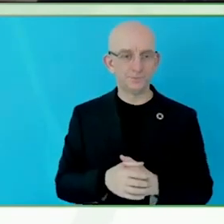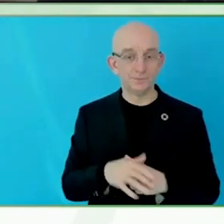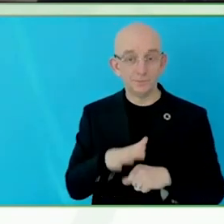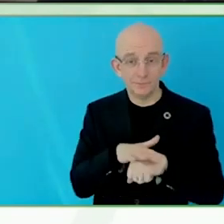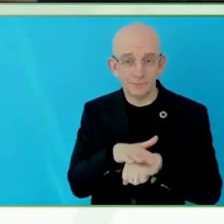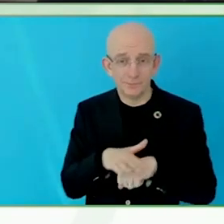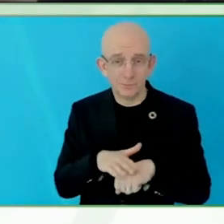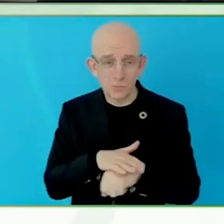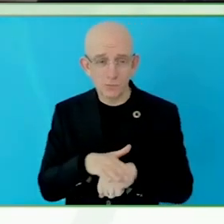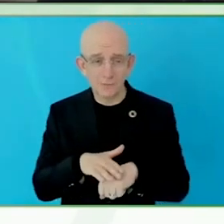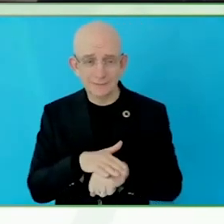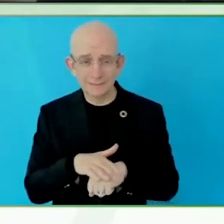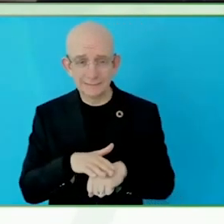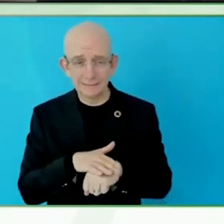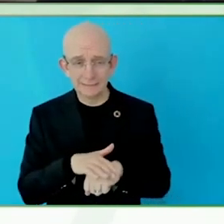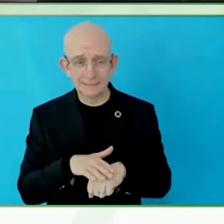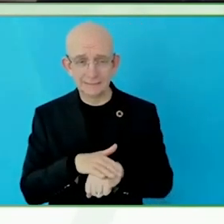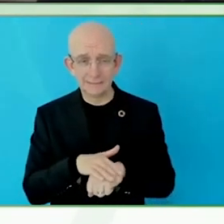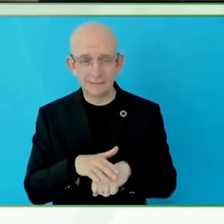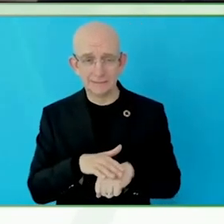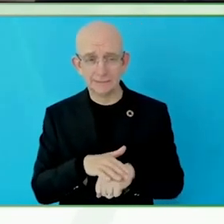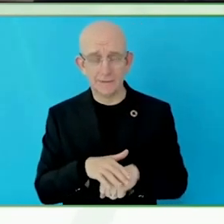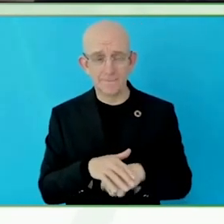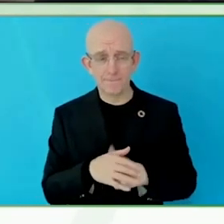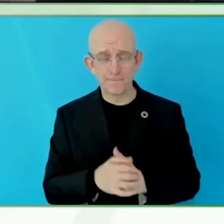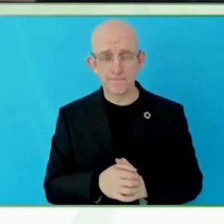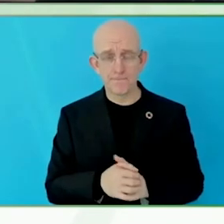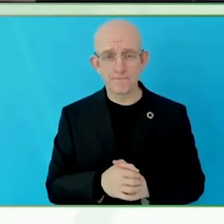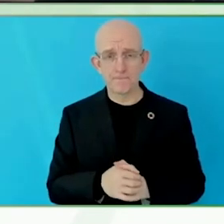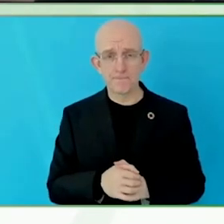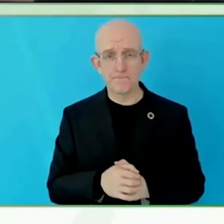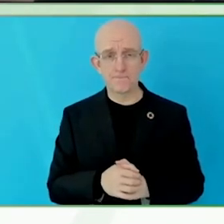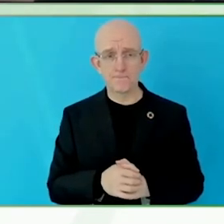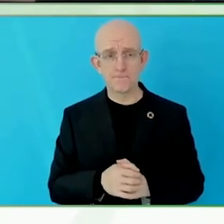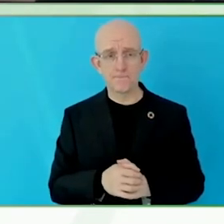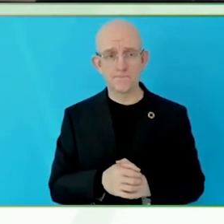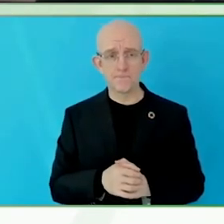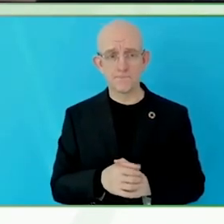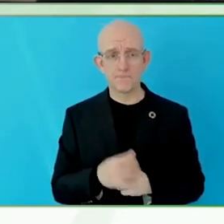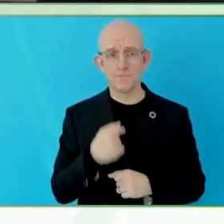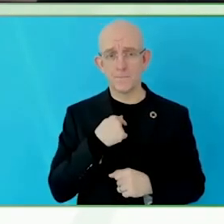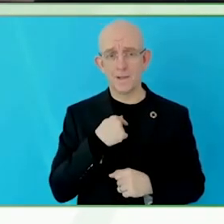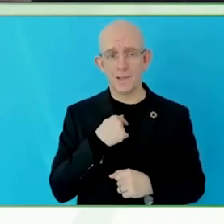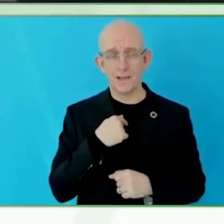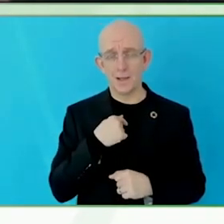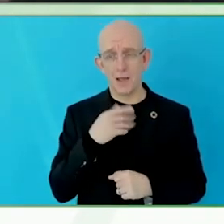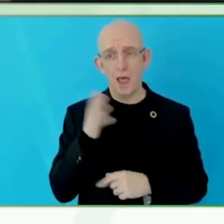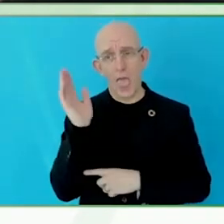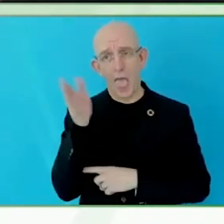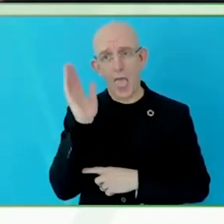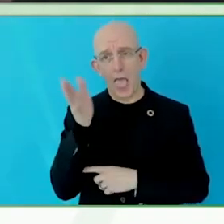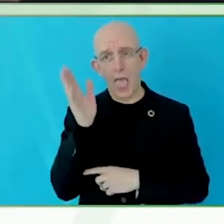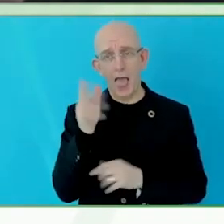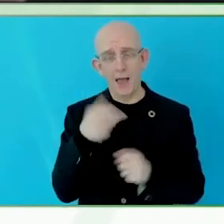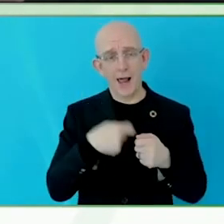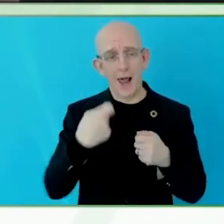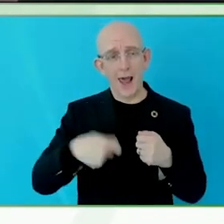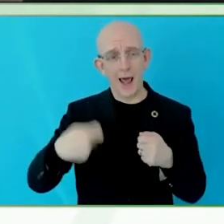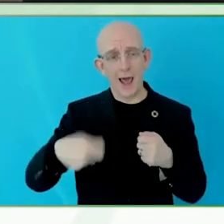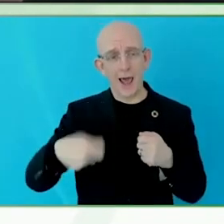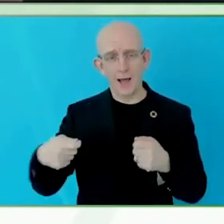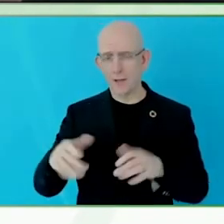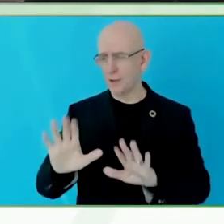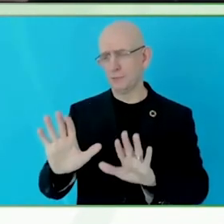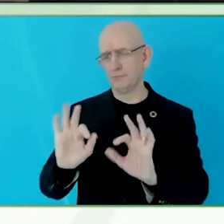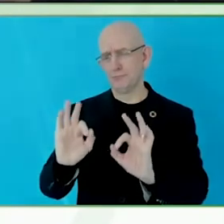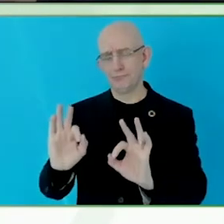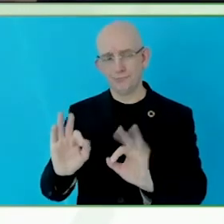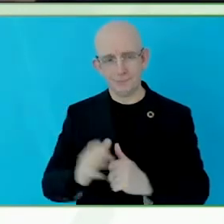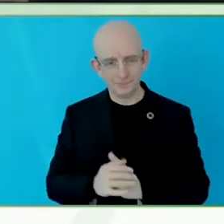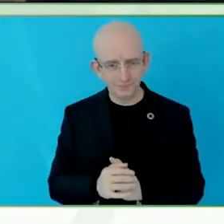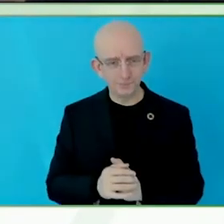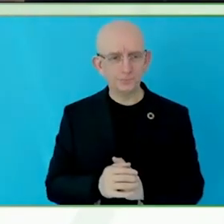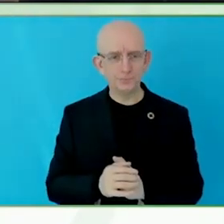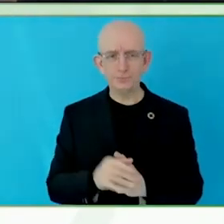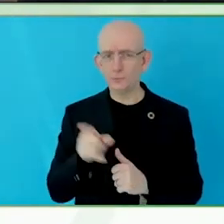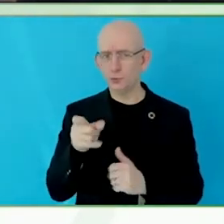You measure this is held at a disadvantage, to develop further,